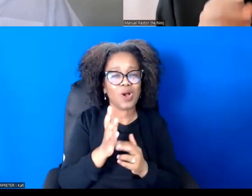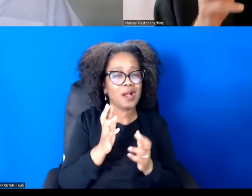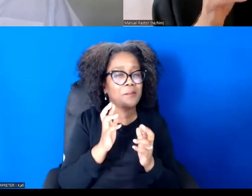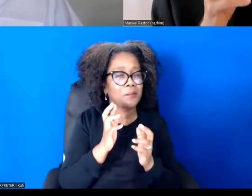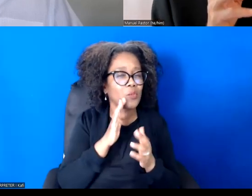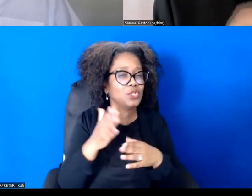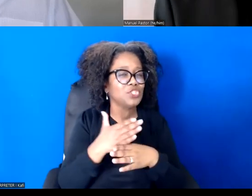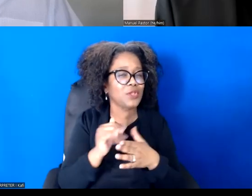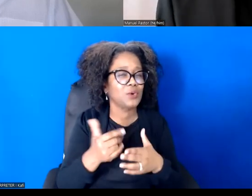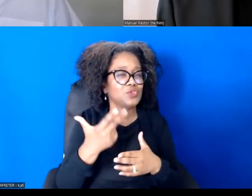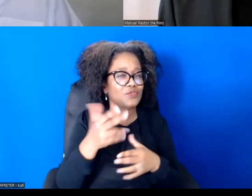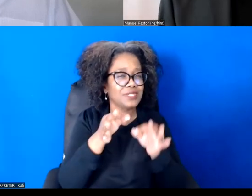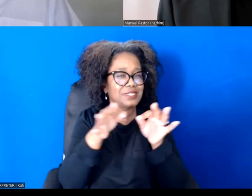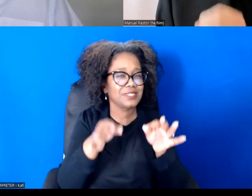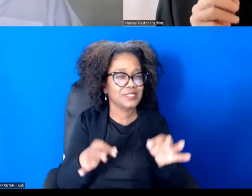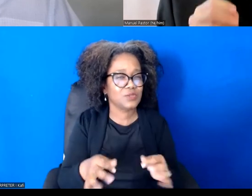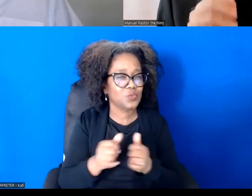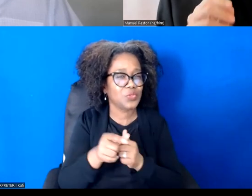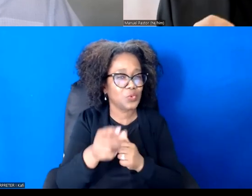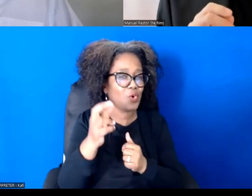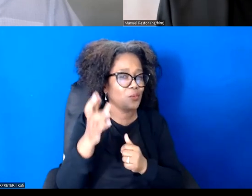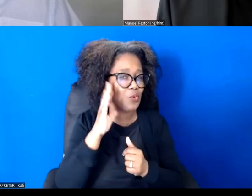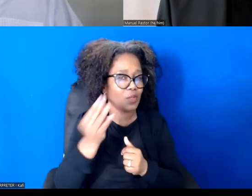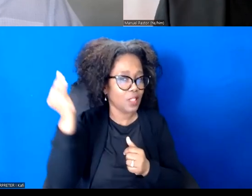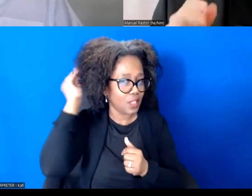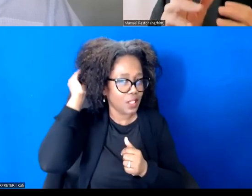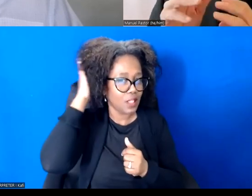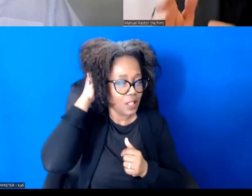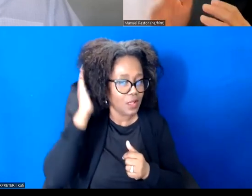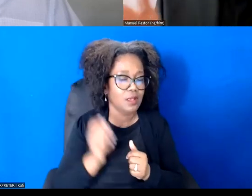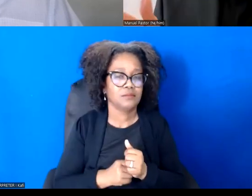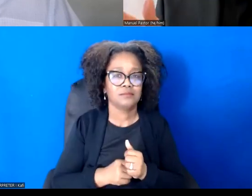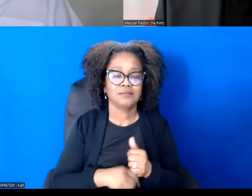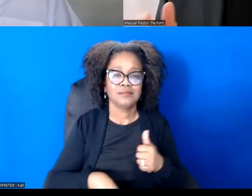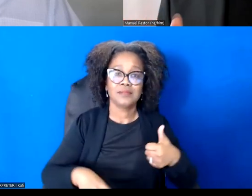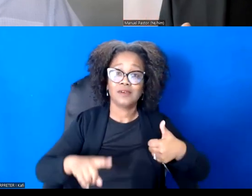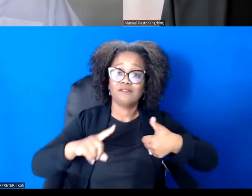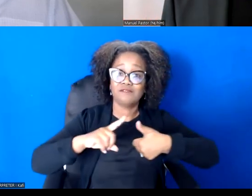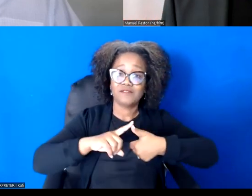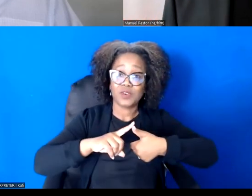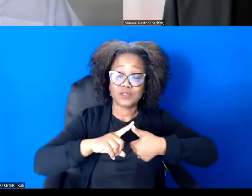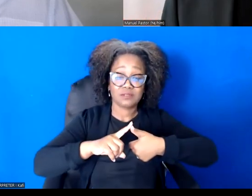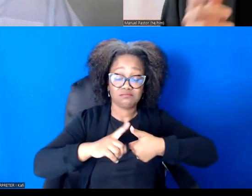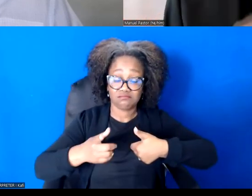So first is that we need to start talking about the economy and start talking about